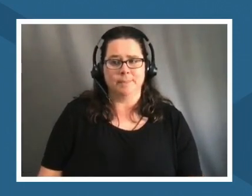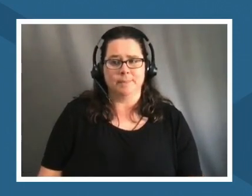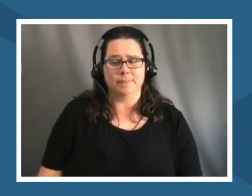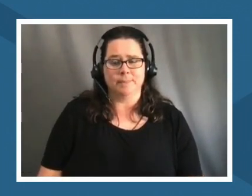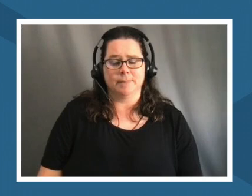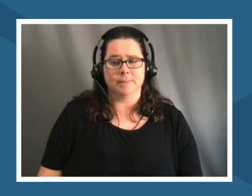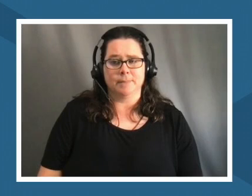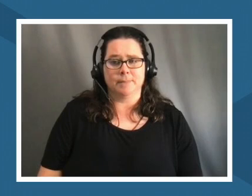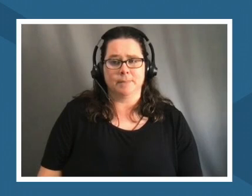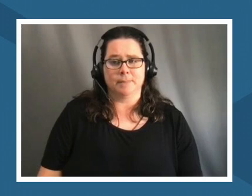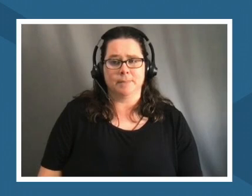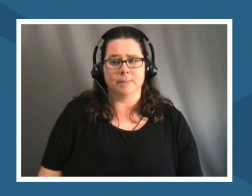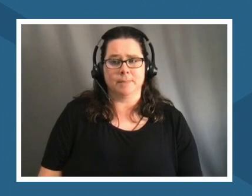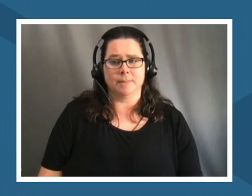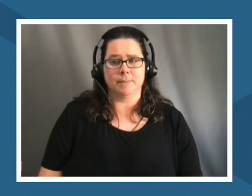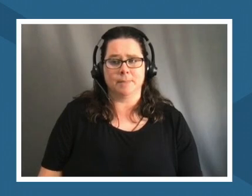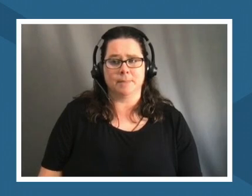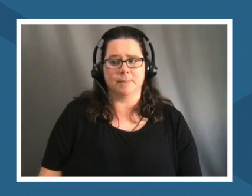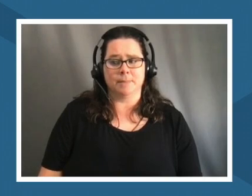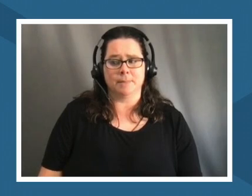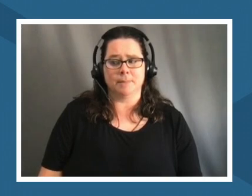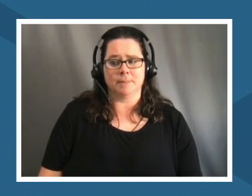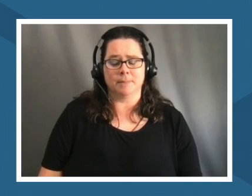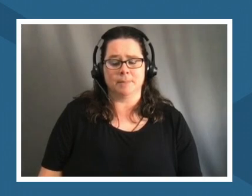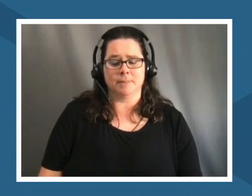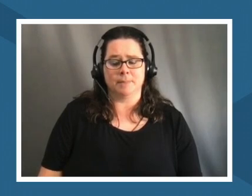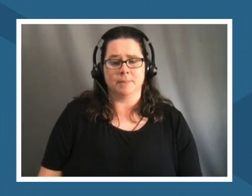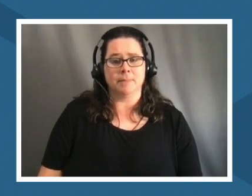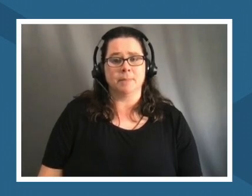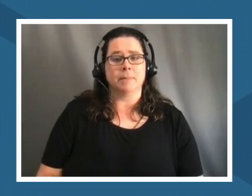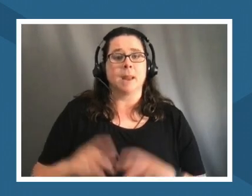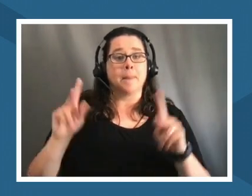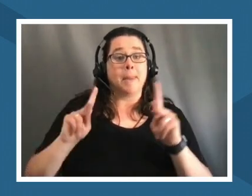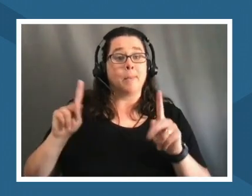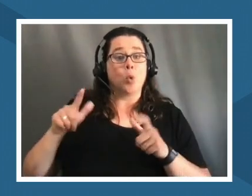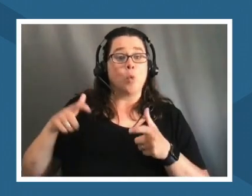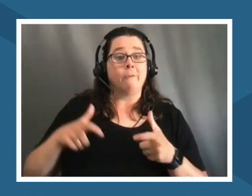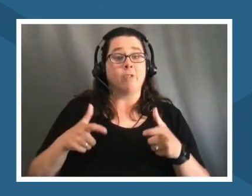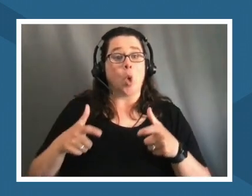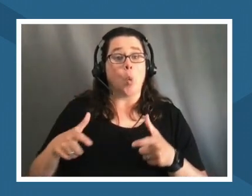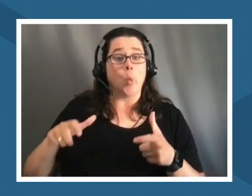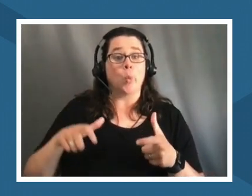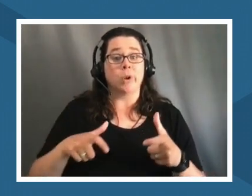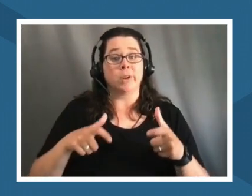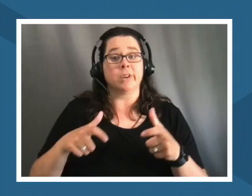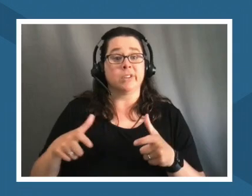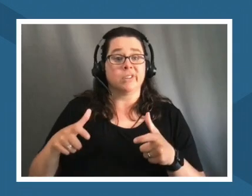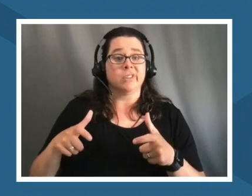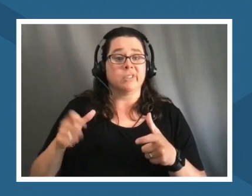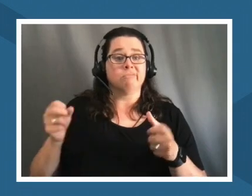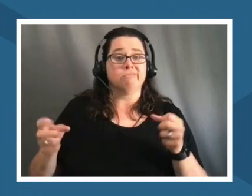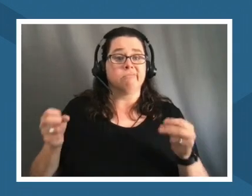um you know people who float down the river